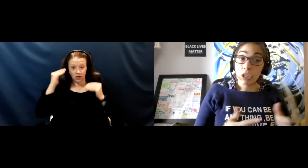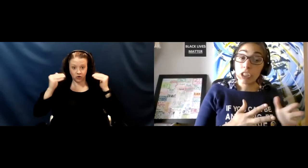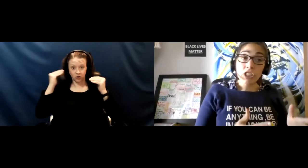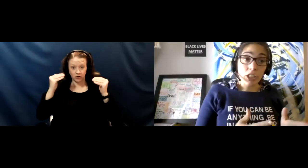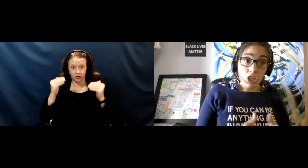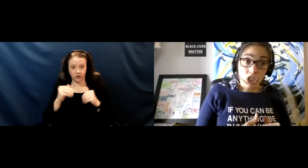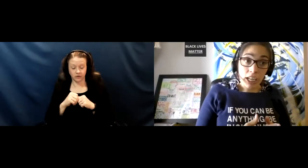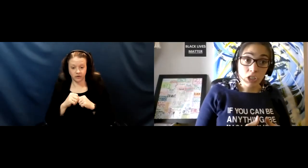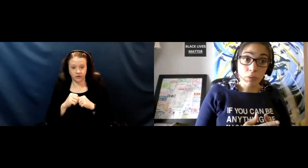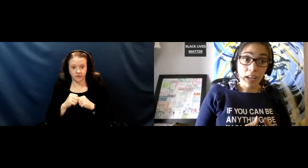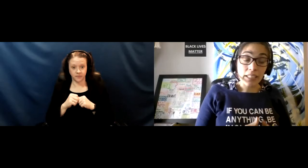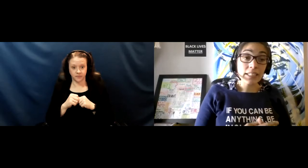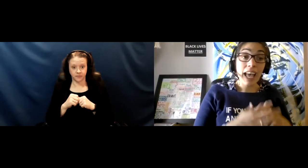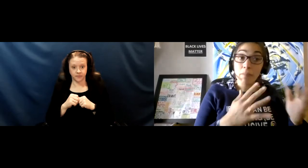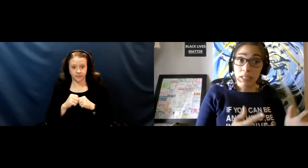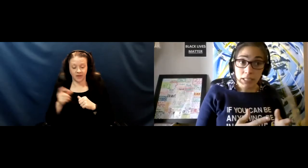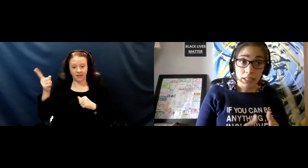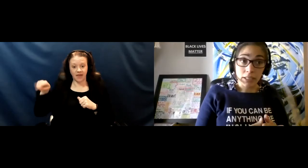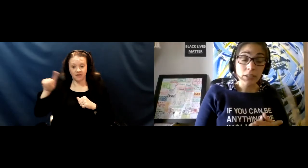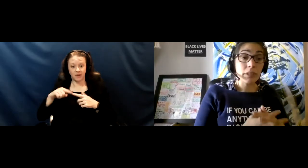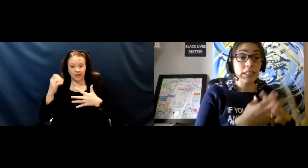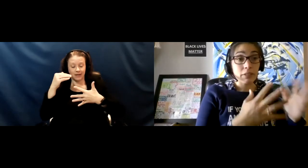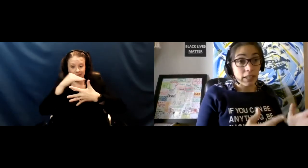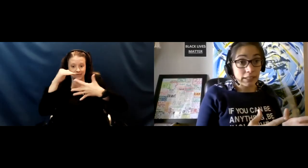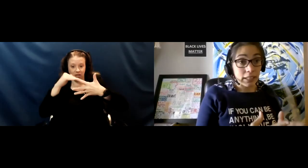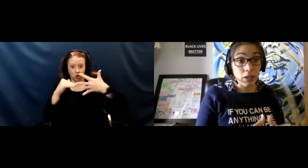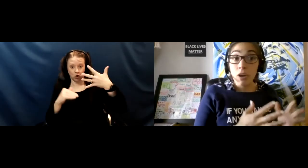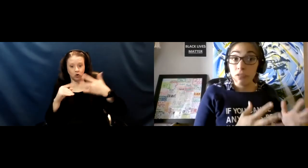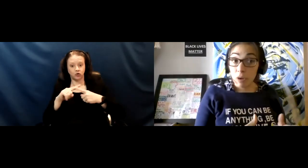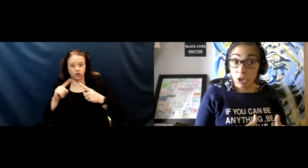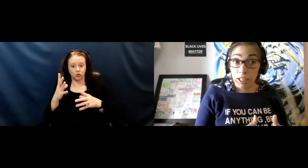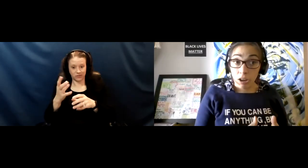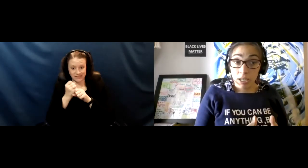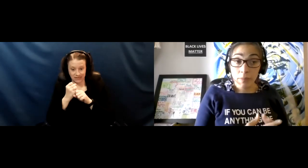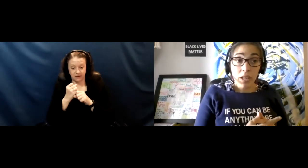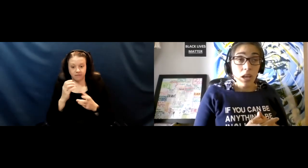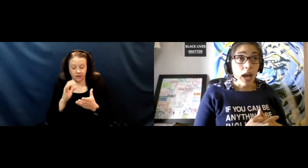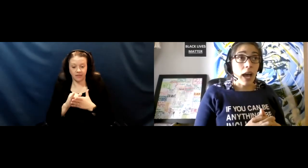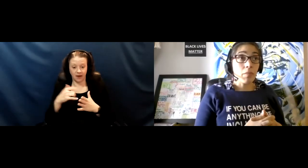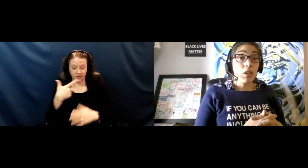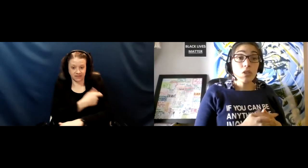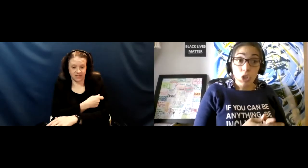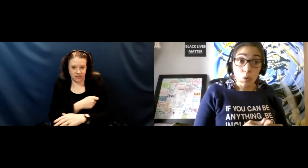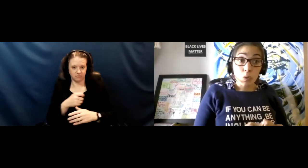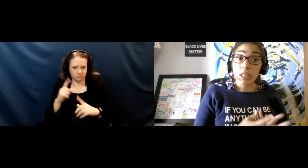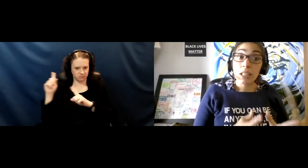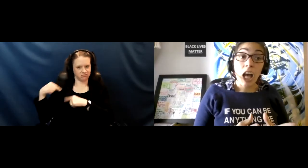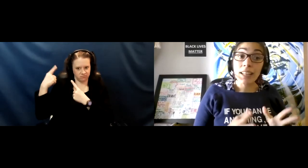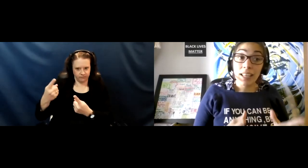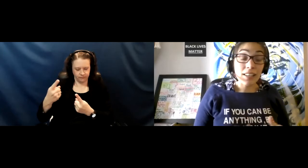early childhood education providers have been in tiers to receive the vaccine from early on. Two, there's a lot that,